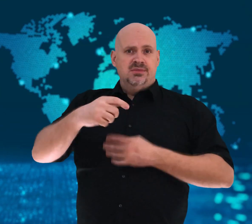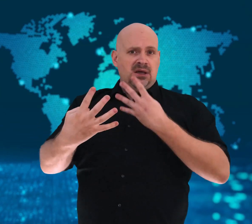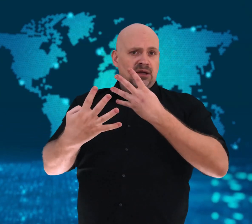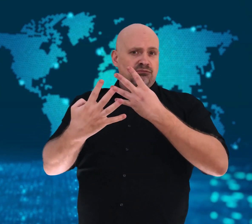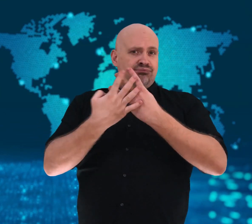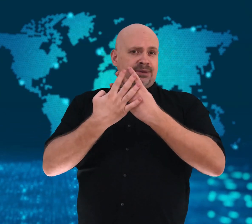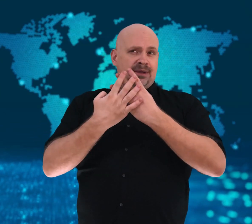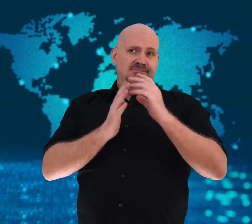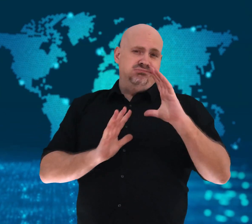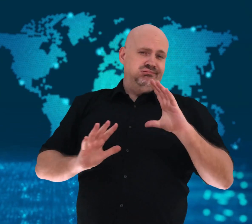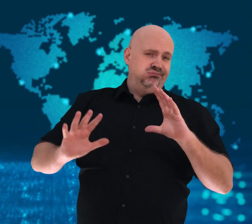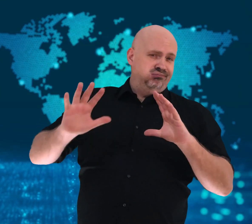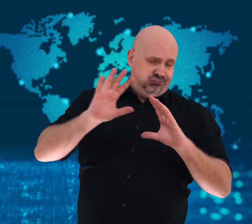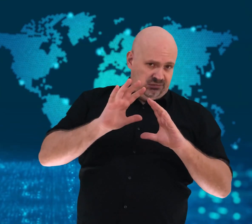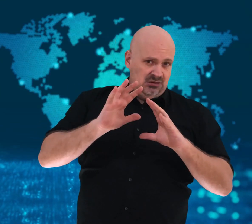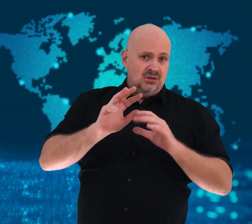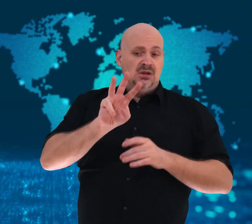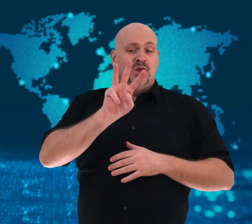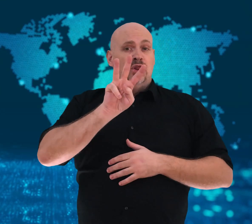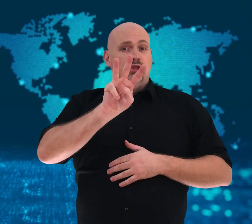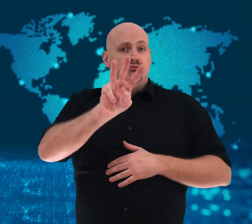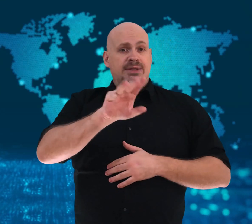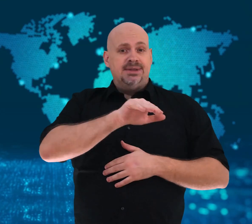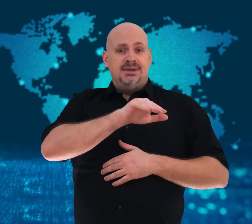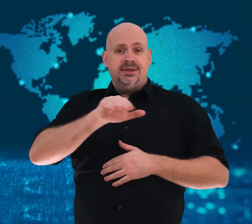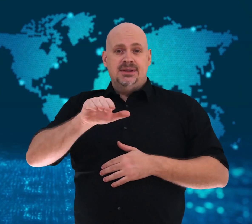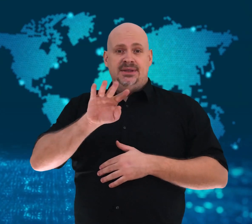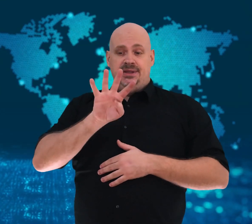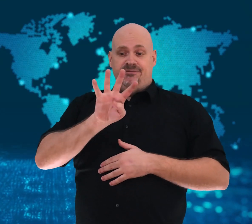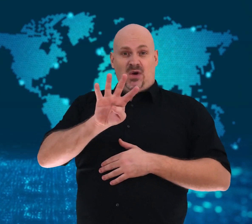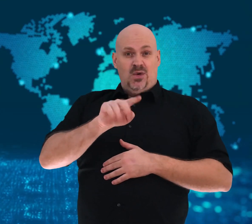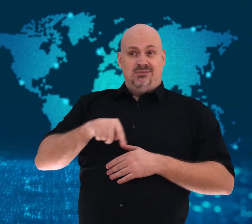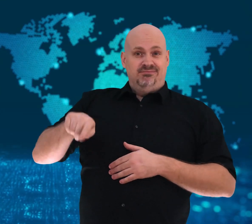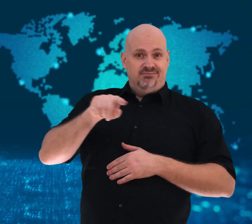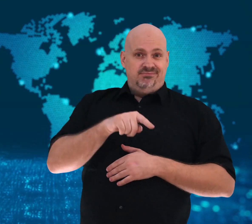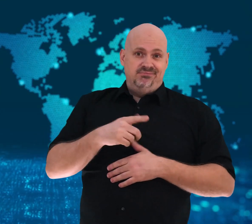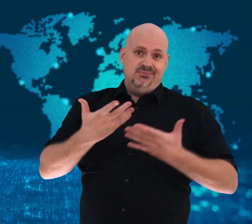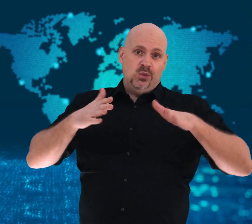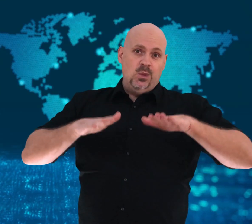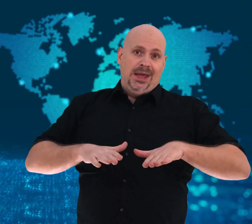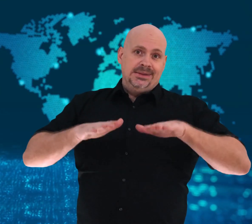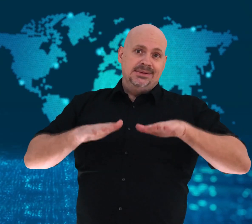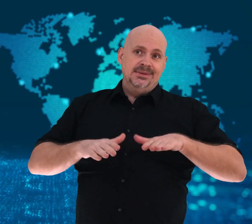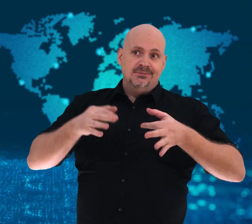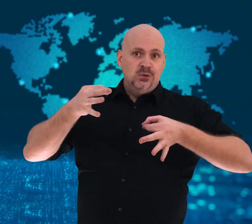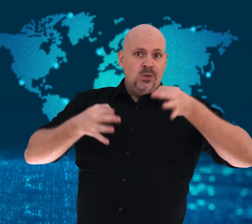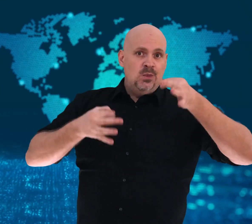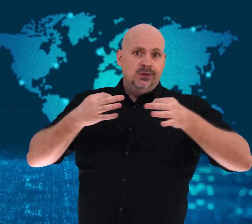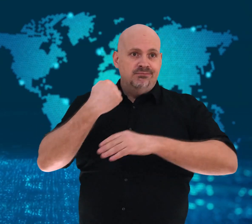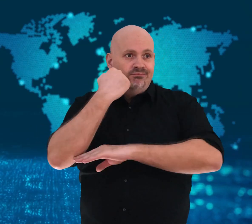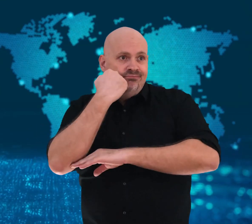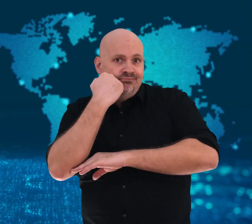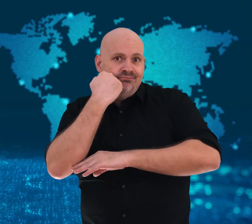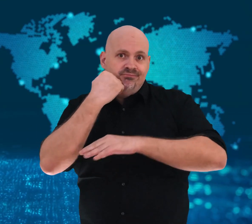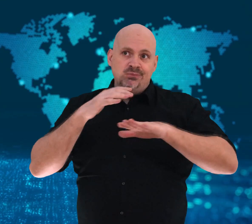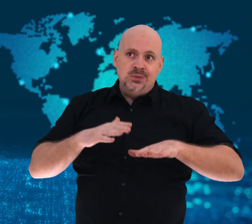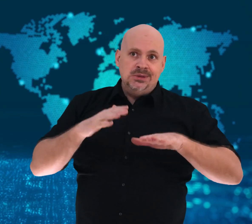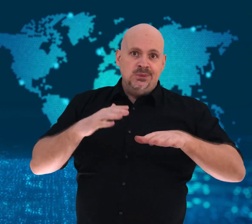about three-quarters of the country’s 70,000 inmates are